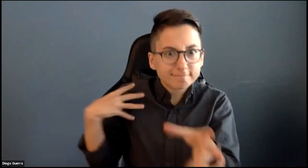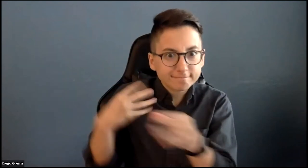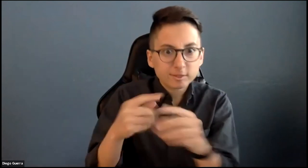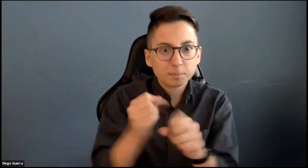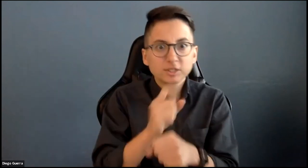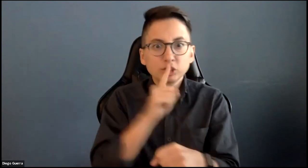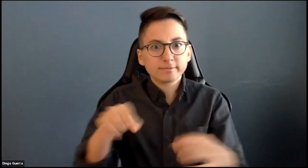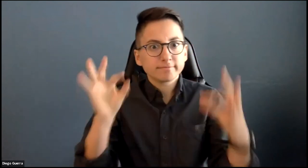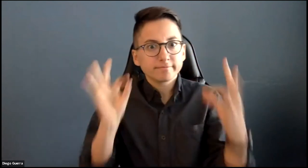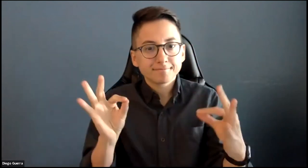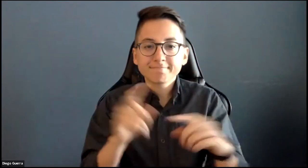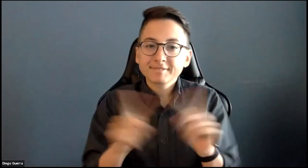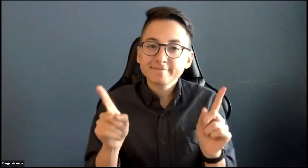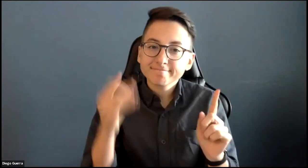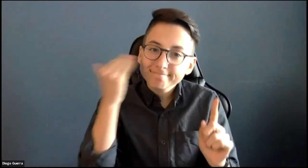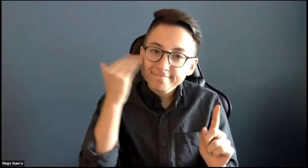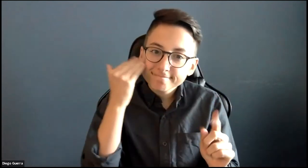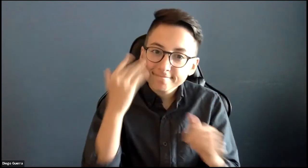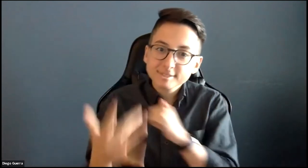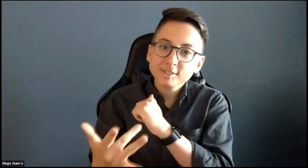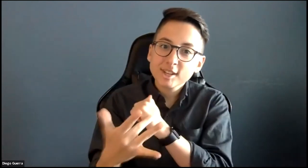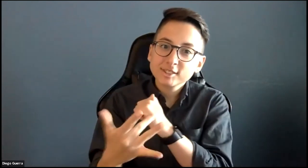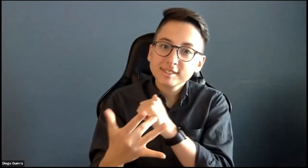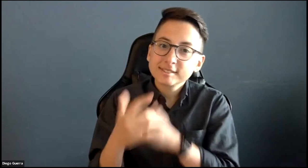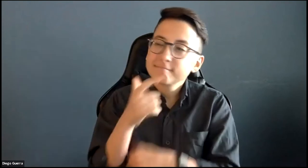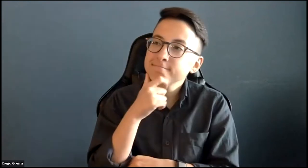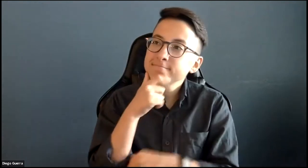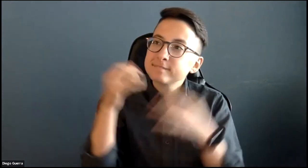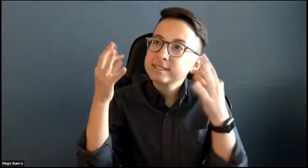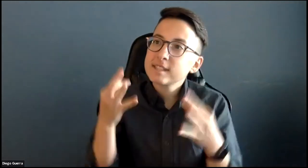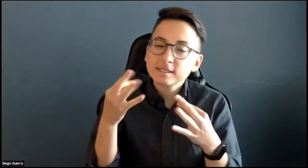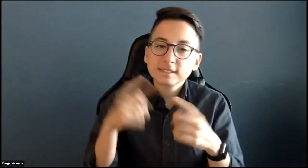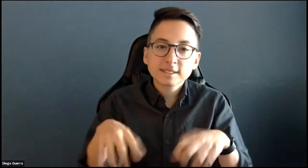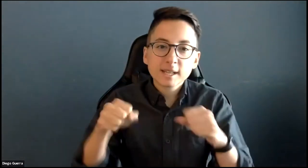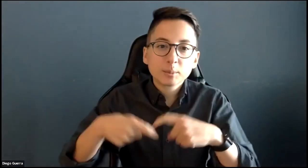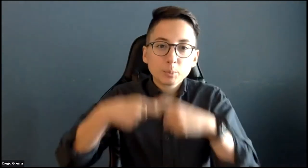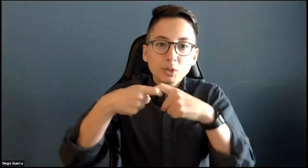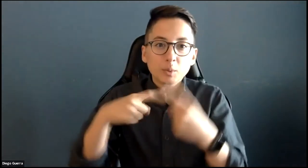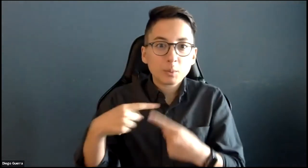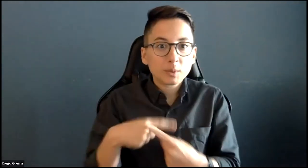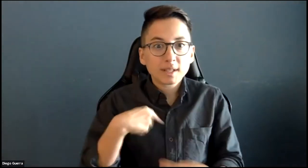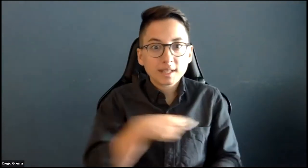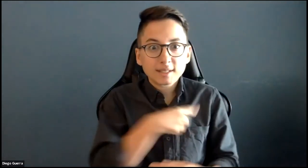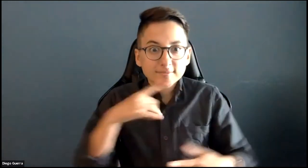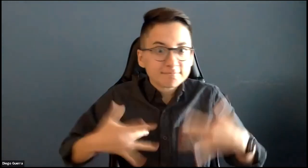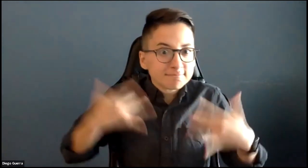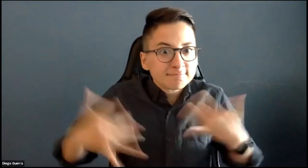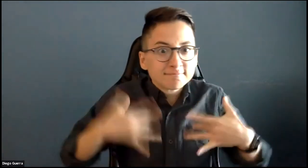We are working very diligently to make sure everything is right on track. However, you know how technology is. It often decides to take a break